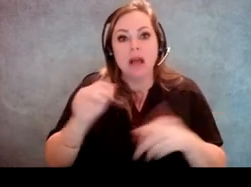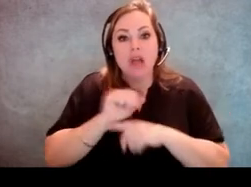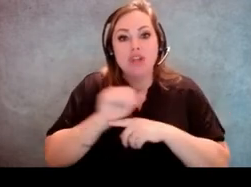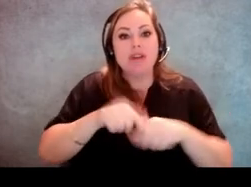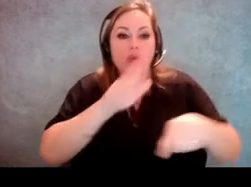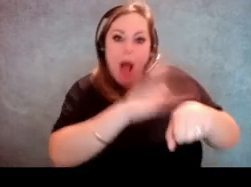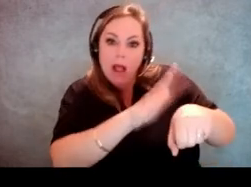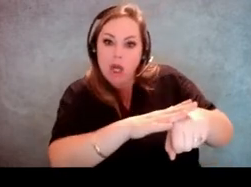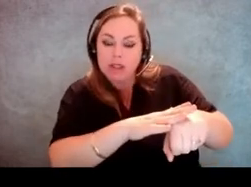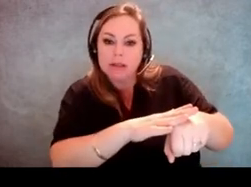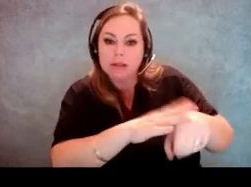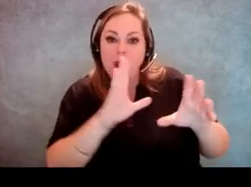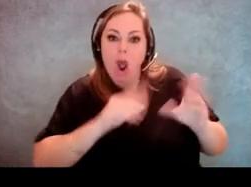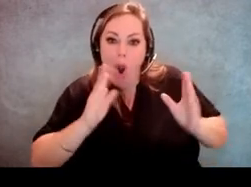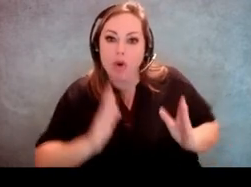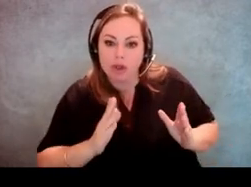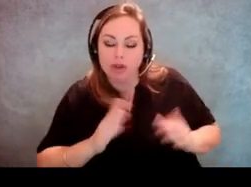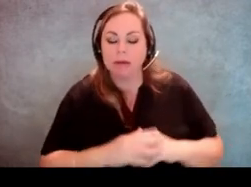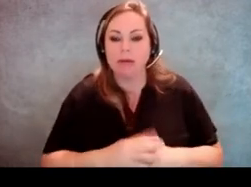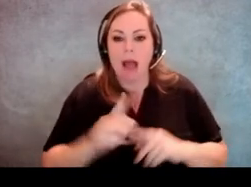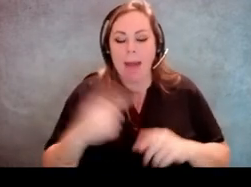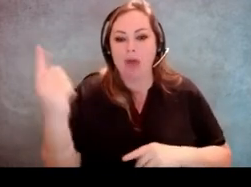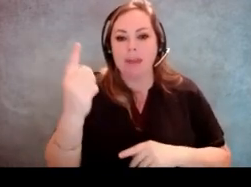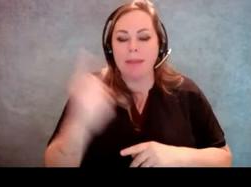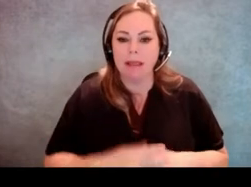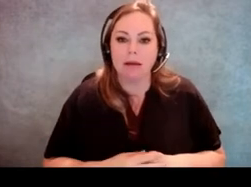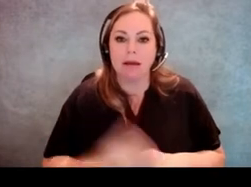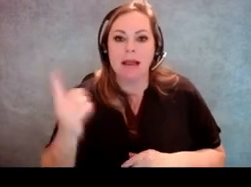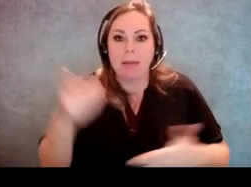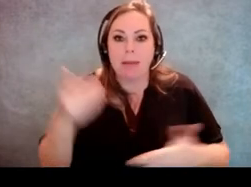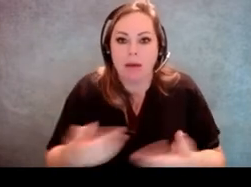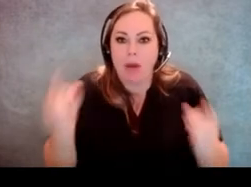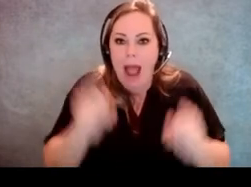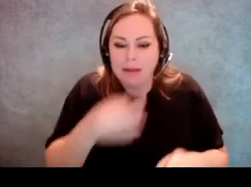their owner of something, that something's about to happen sometimes.